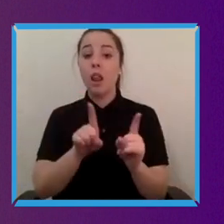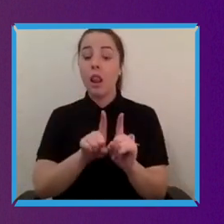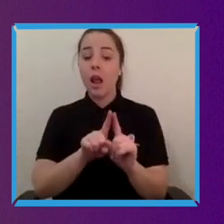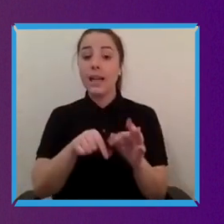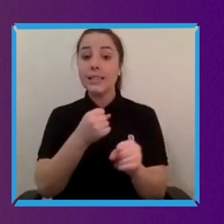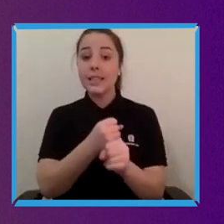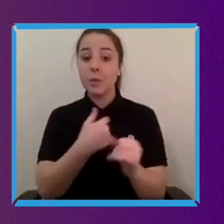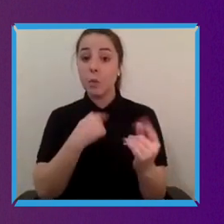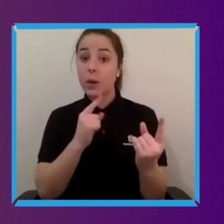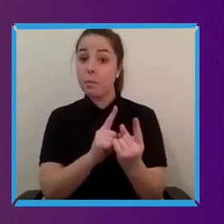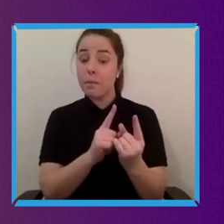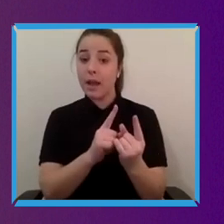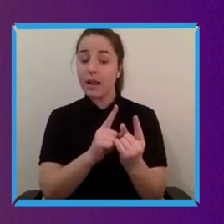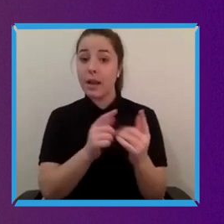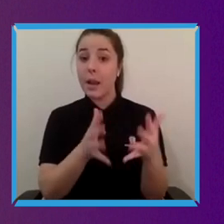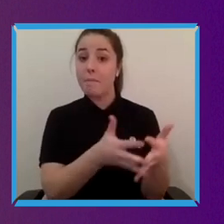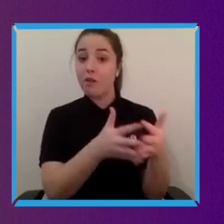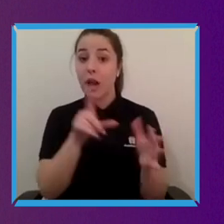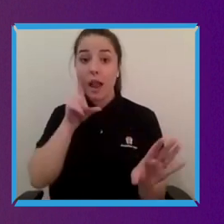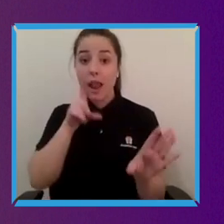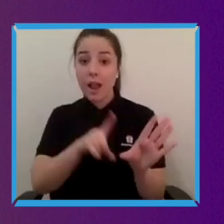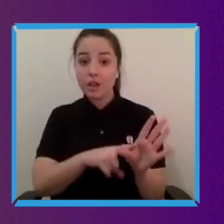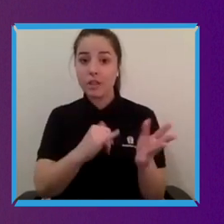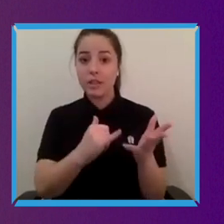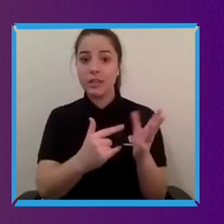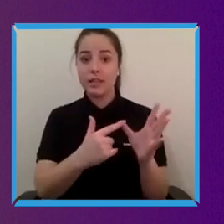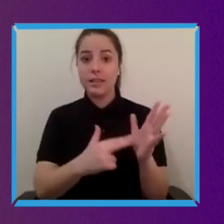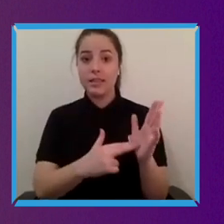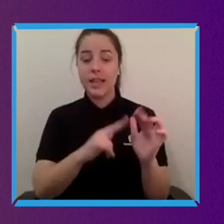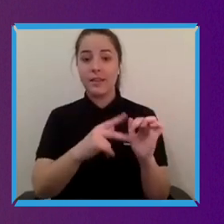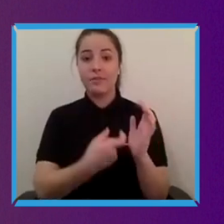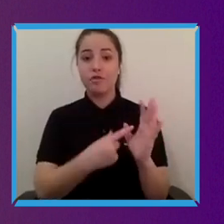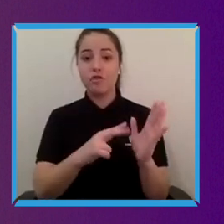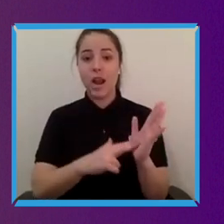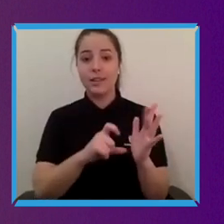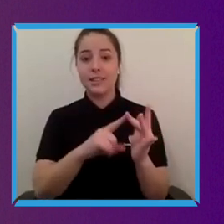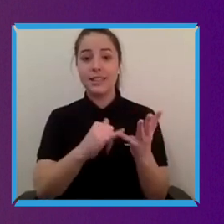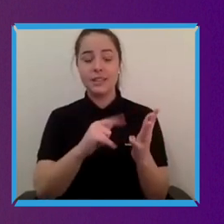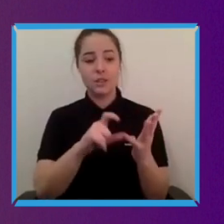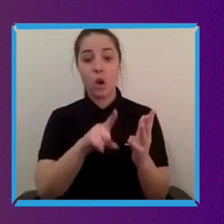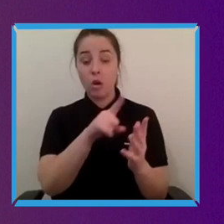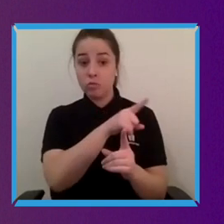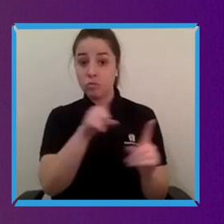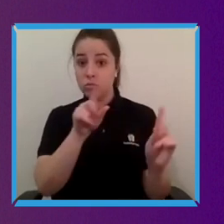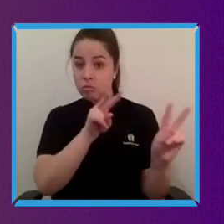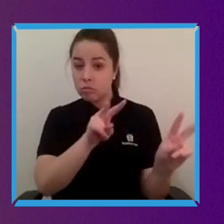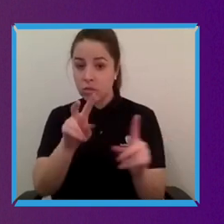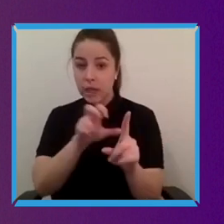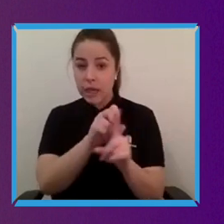I mean you saw firsthand you know some of the the very dystopian social inequalities that that we